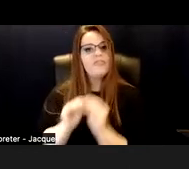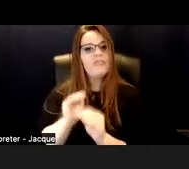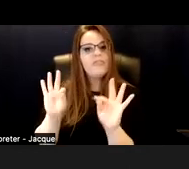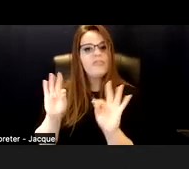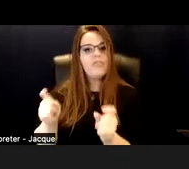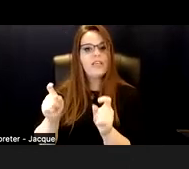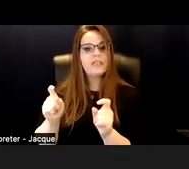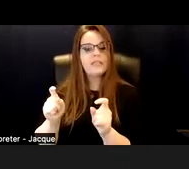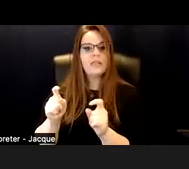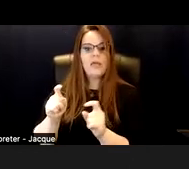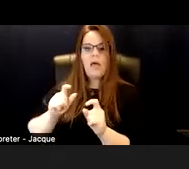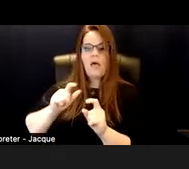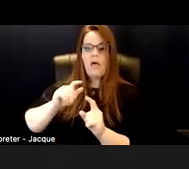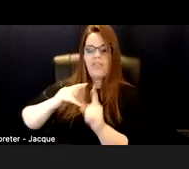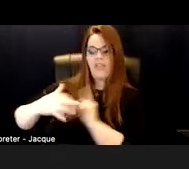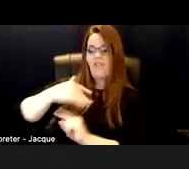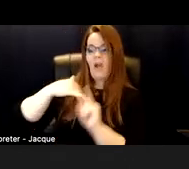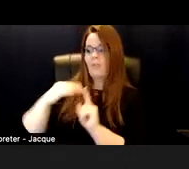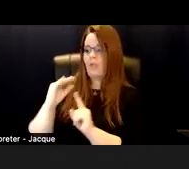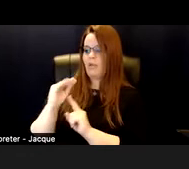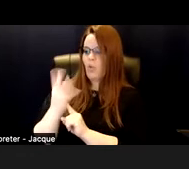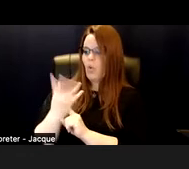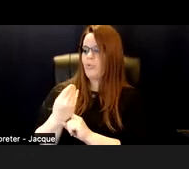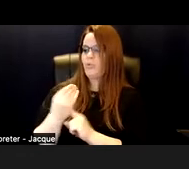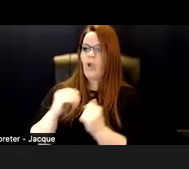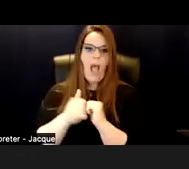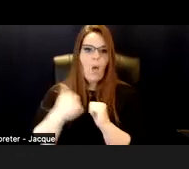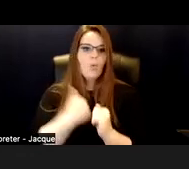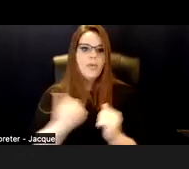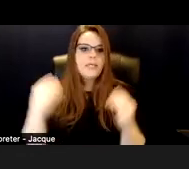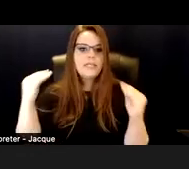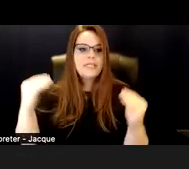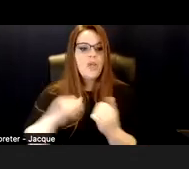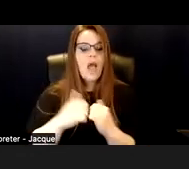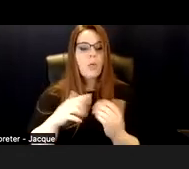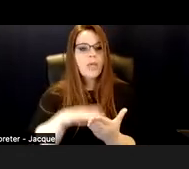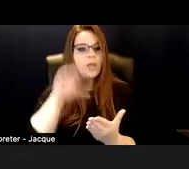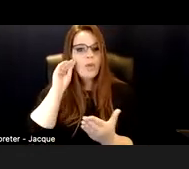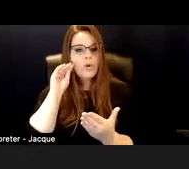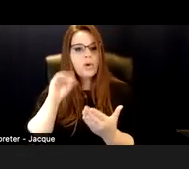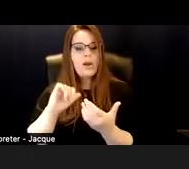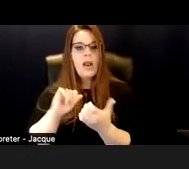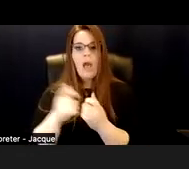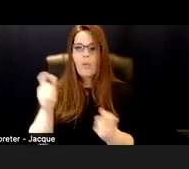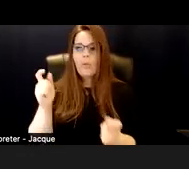environment, our culture, our ways of teaching and learning to change the environment rather than change